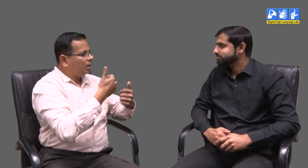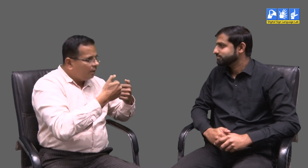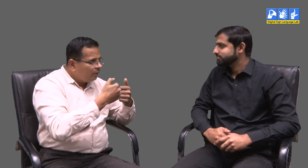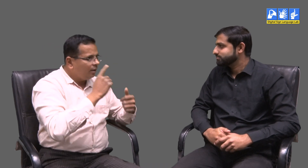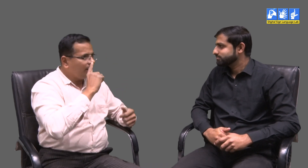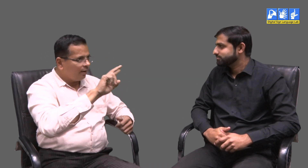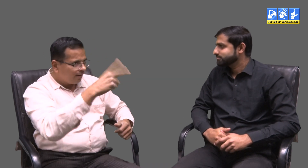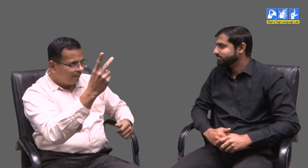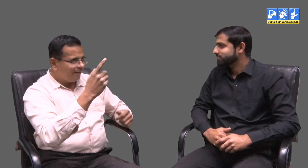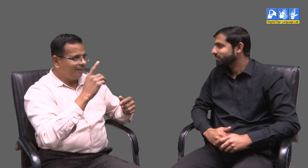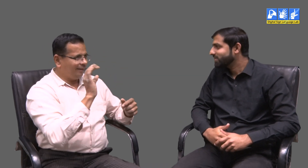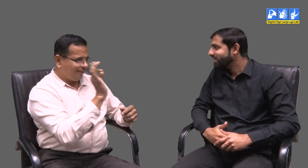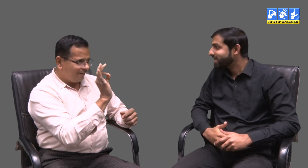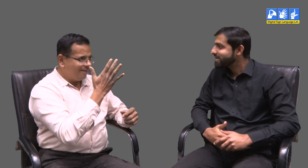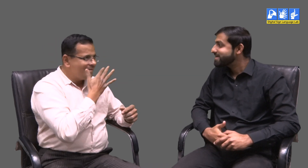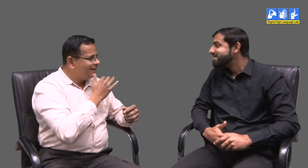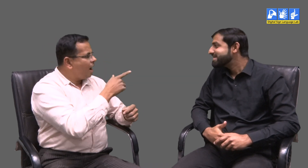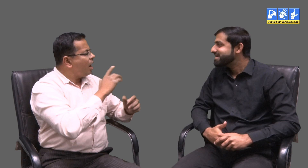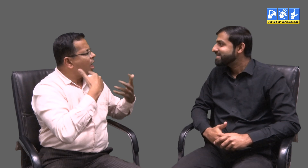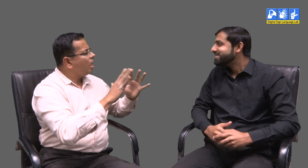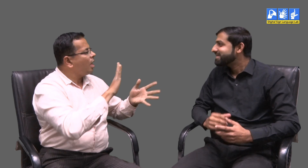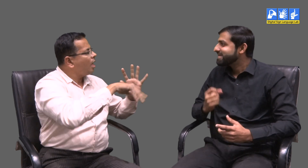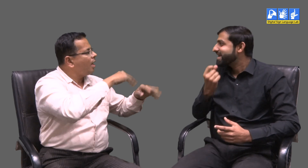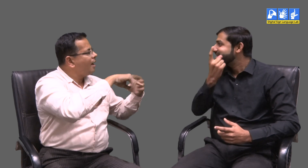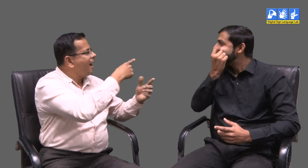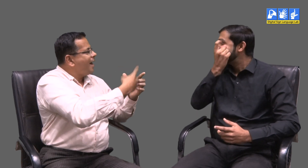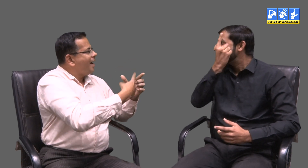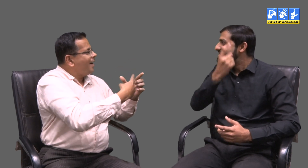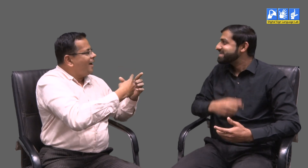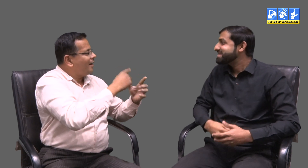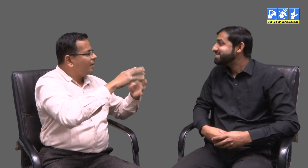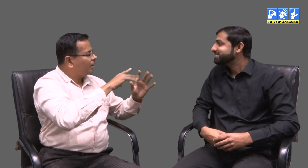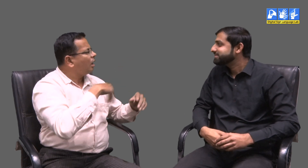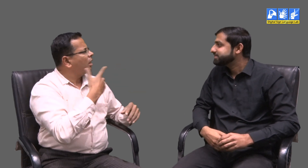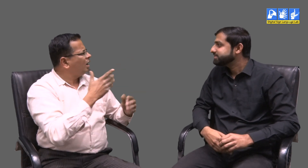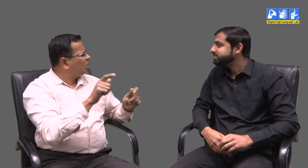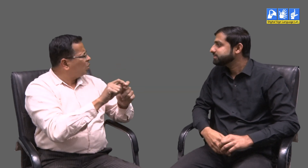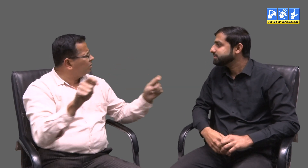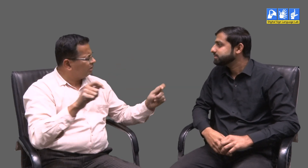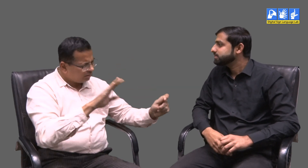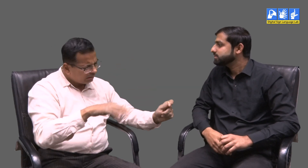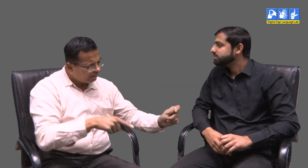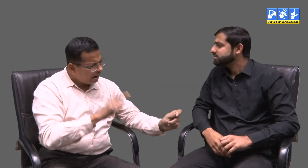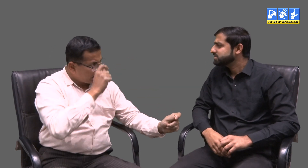People enjoy such conversations of love, girl/boyfriends, marriage. These lighthearted conversations we can allure them towards sign language.